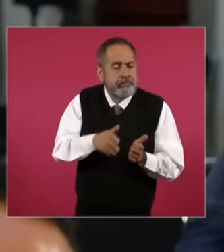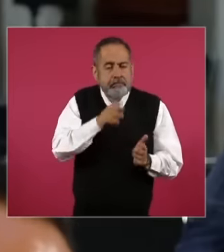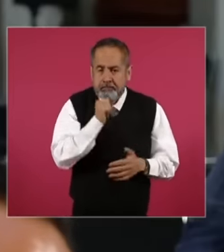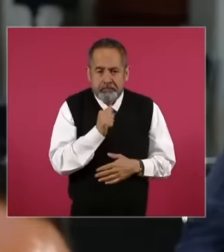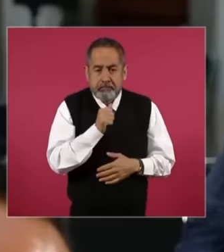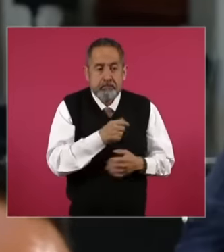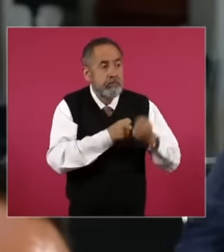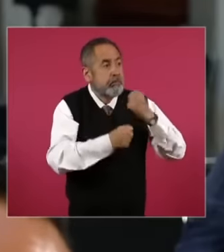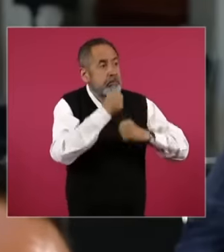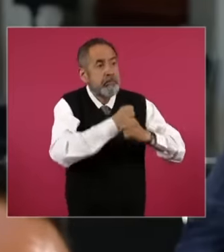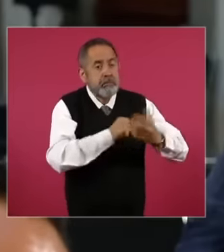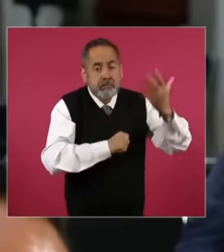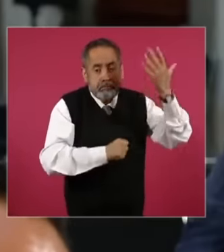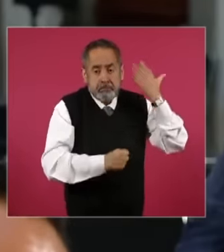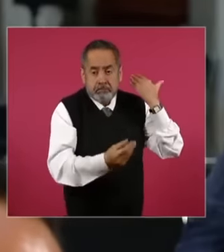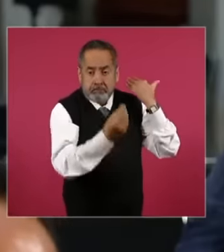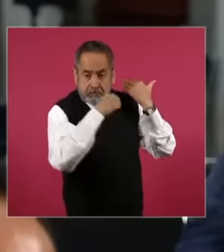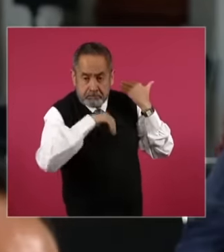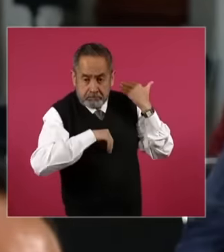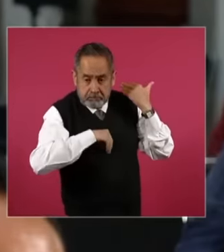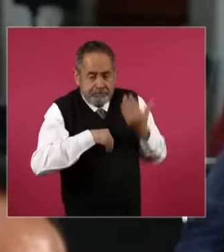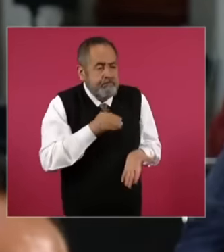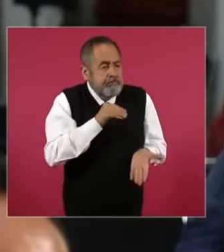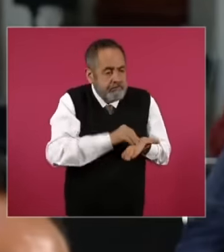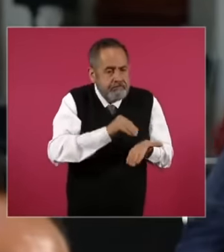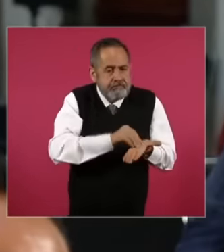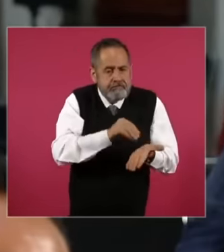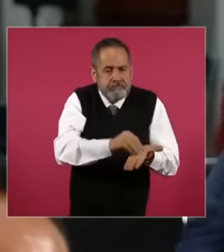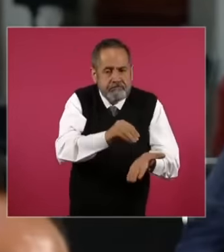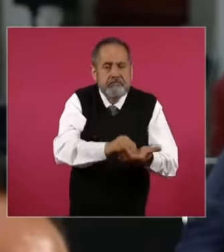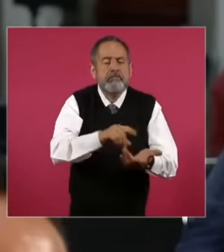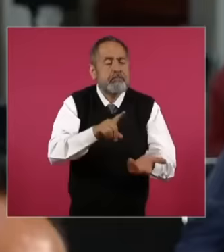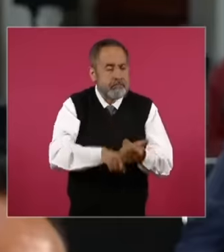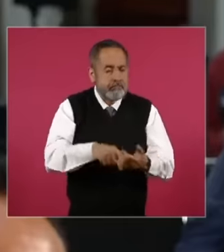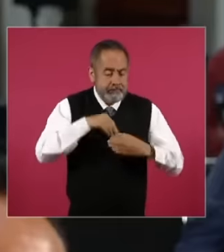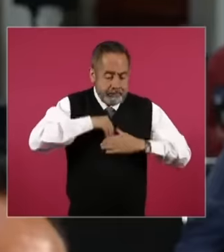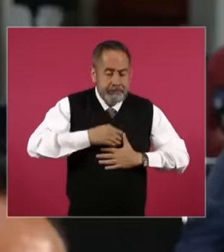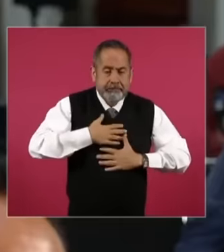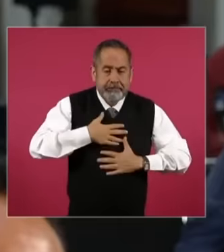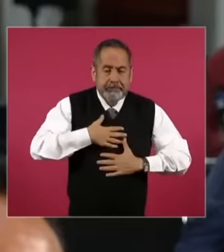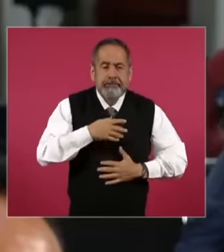years even and this can cause serious health problems so on this part there was a lack of